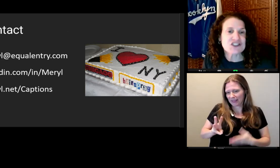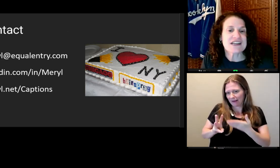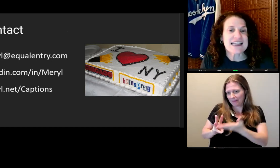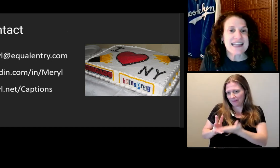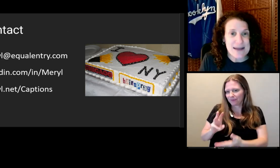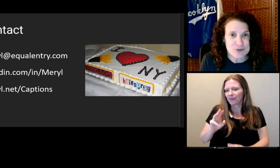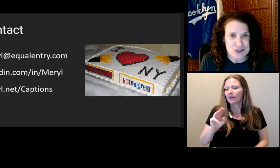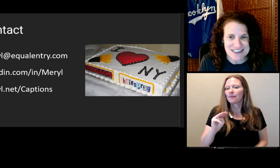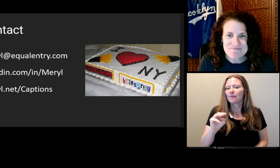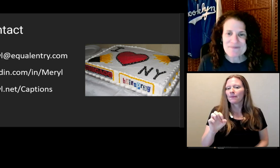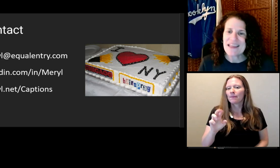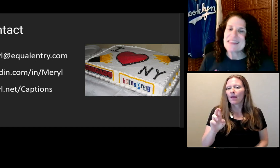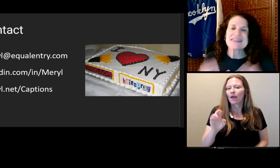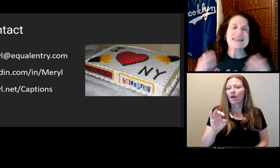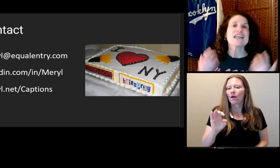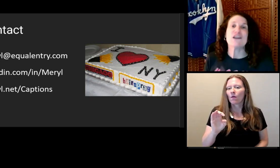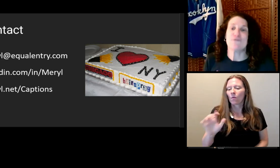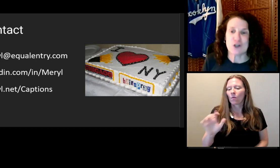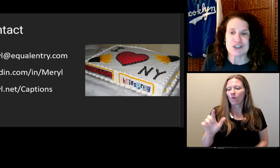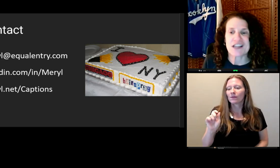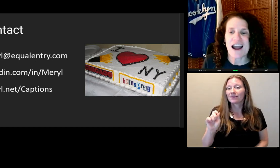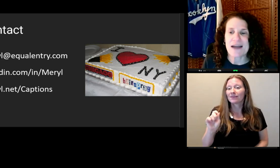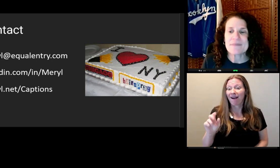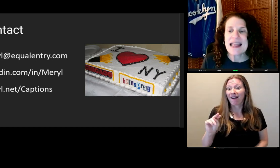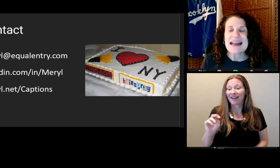Thank you for your time!